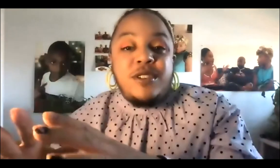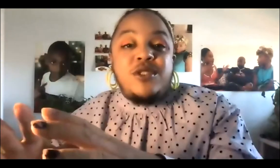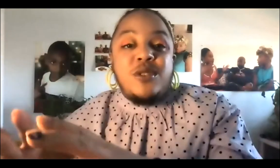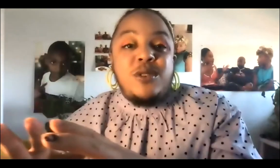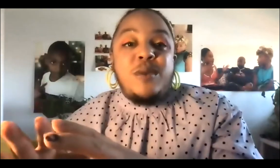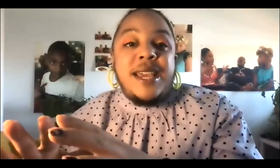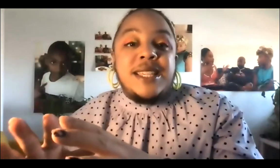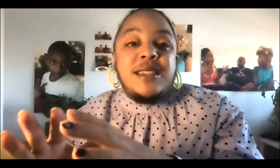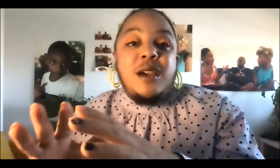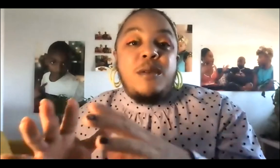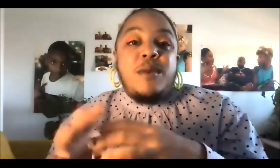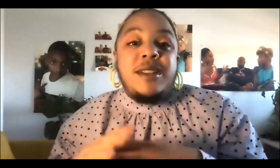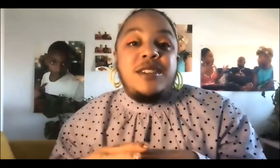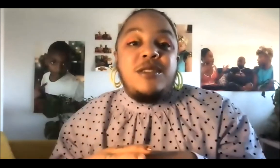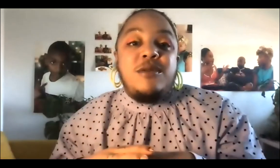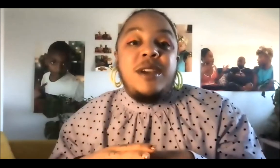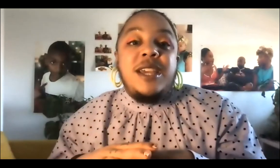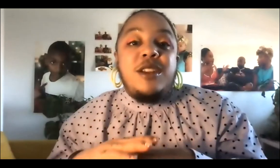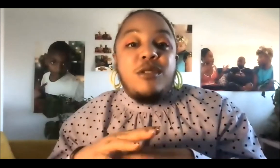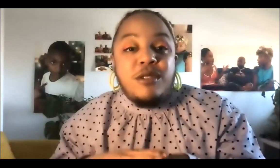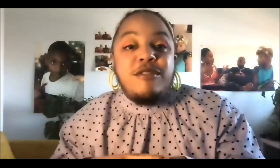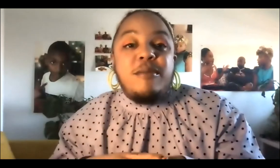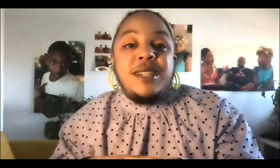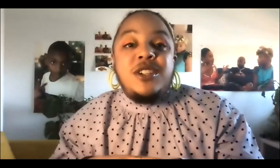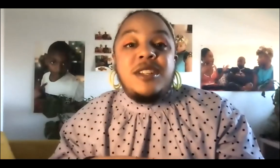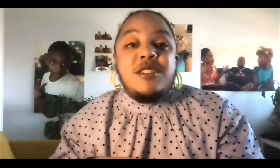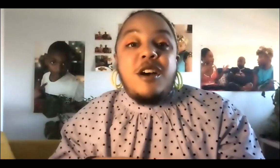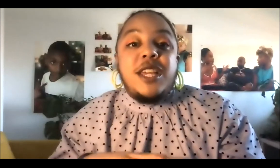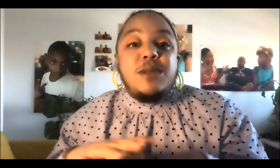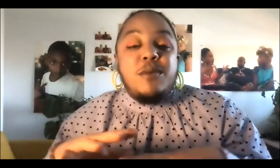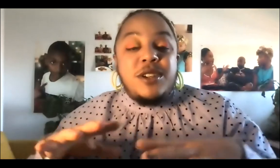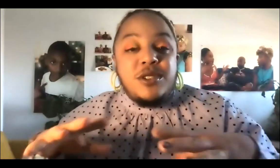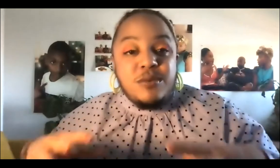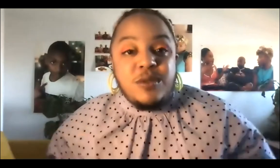future new ways, we want to learn from Indigenous knowledge, we want to root